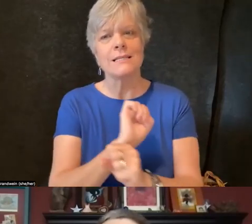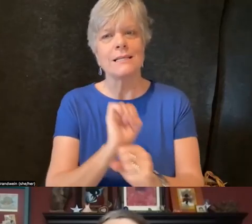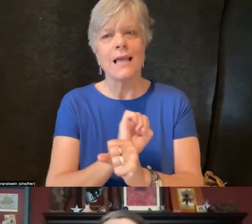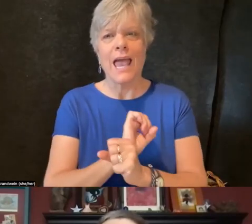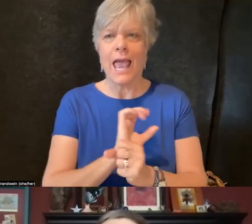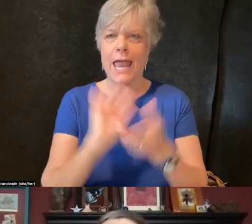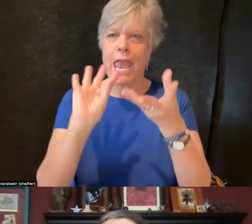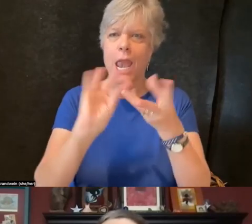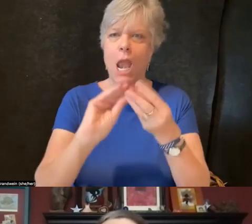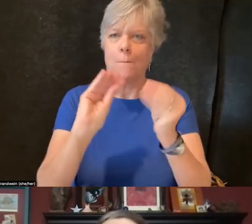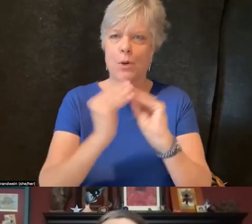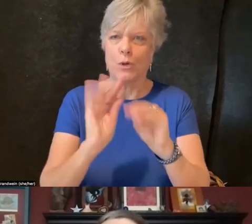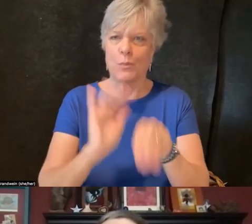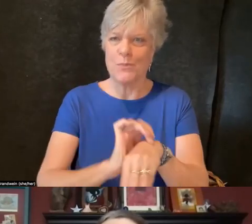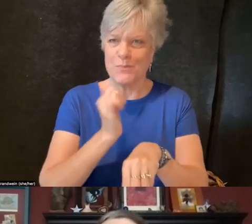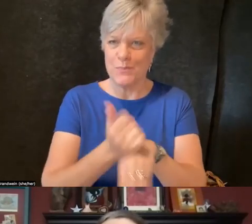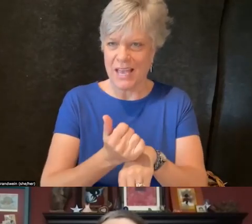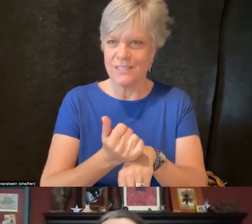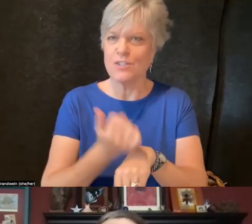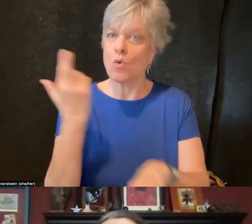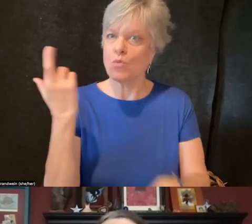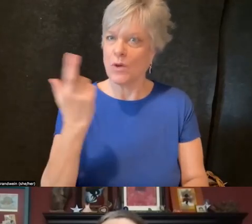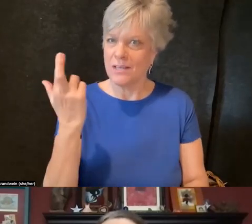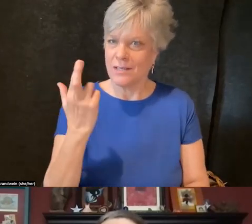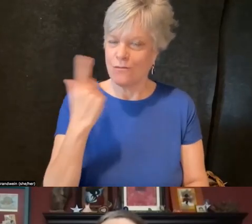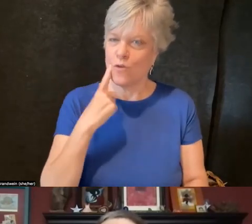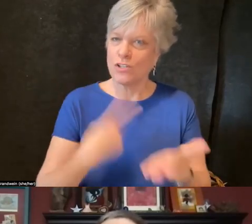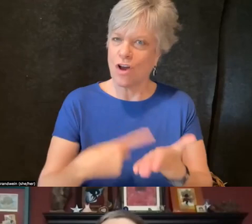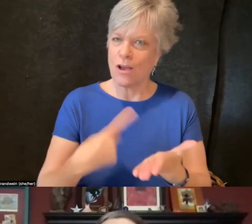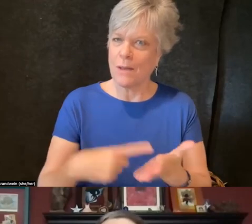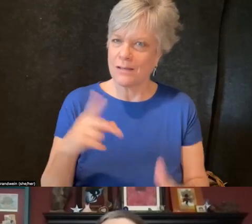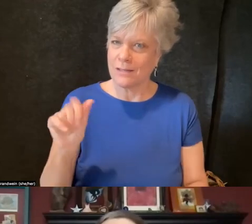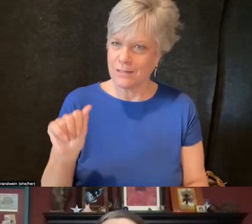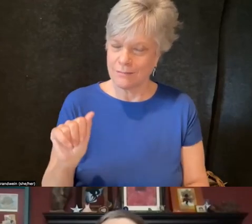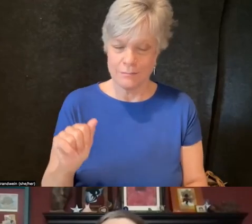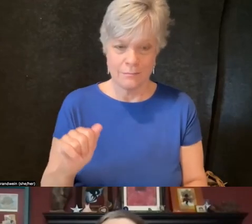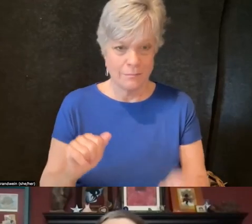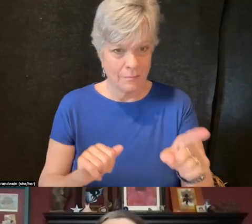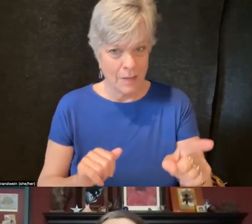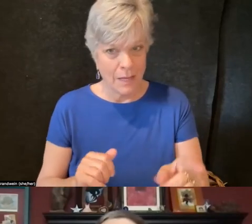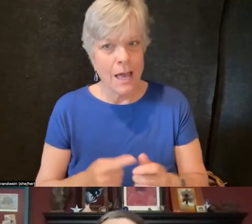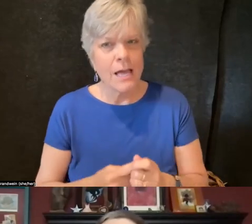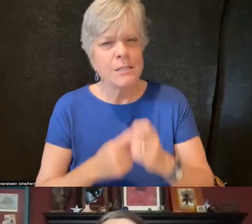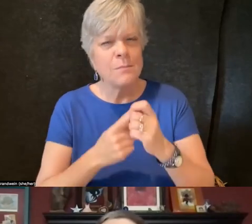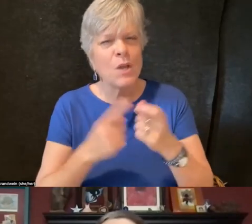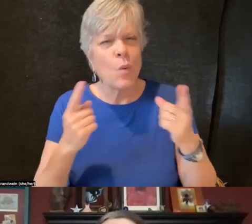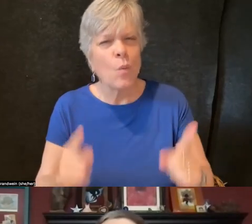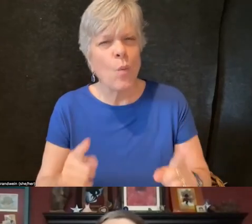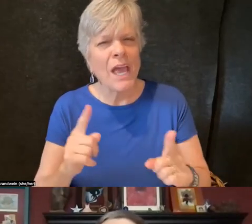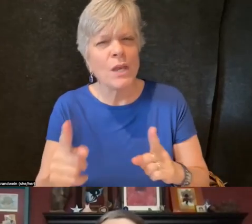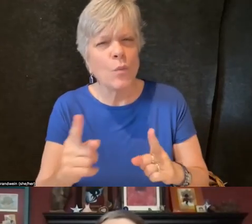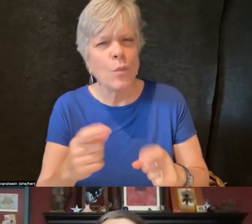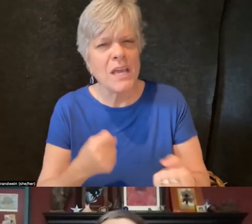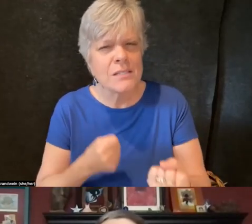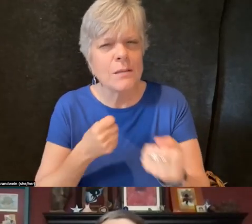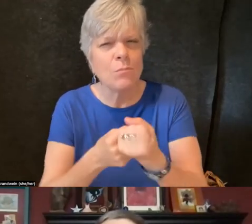especially when trying to make the case why we need a disability cultural space on campus.